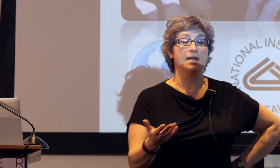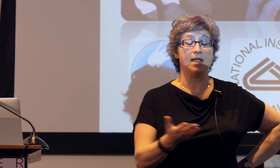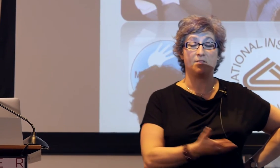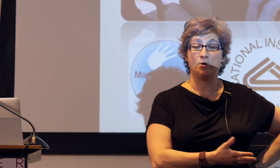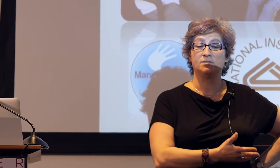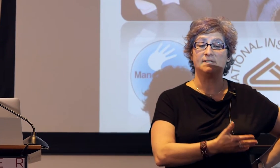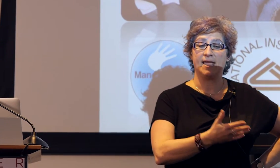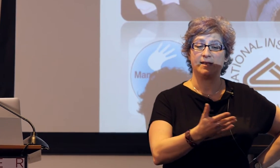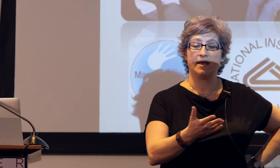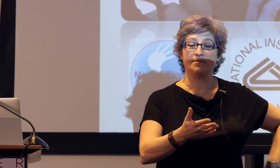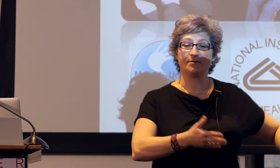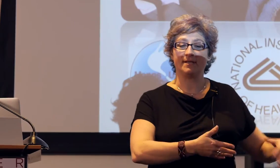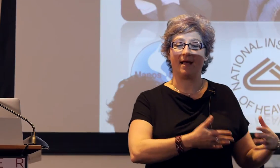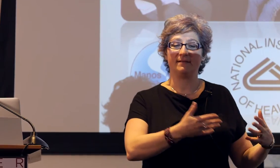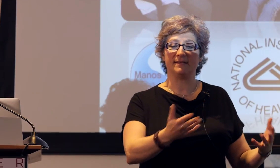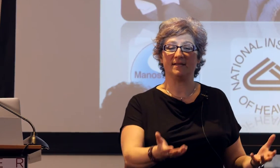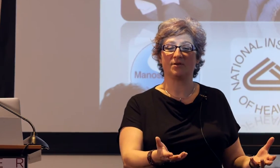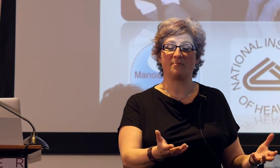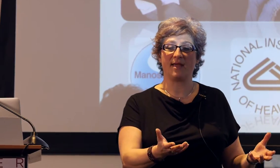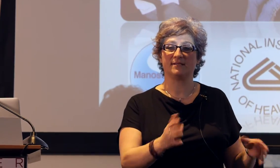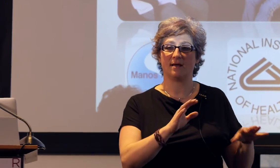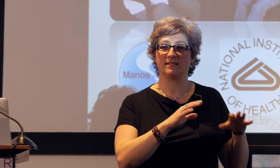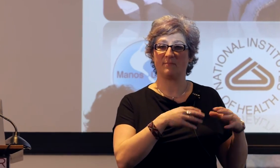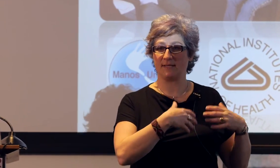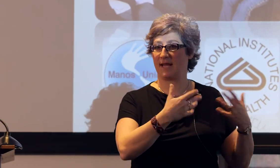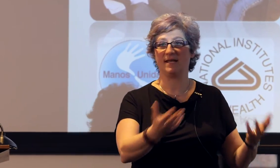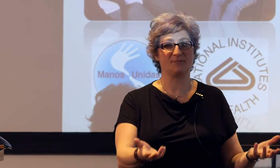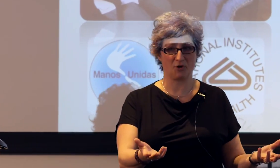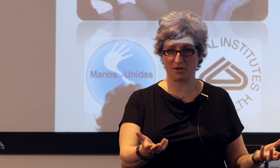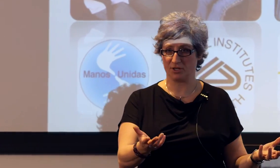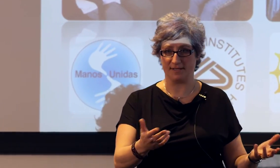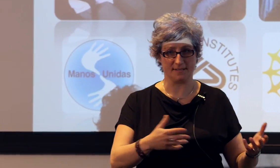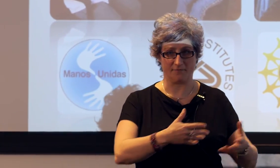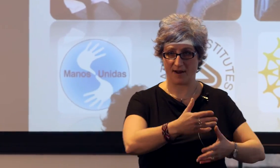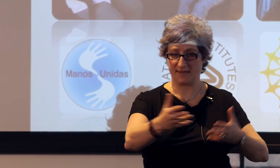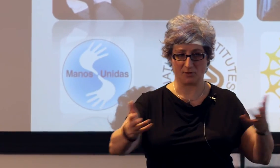Now those data, those analyses are based on spontaneous productions, right,